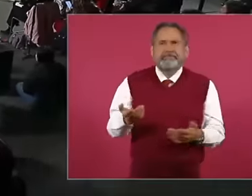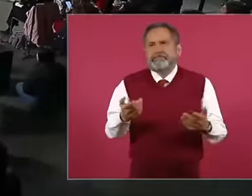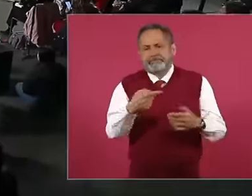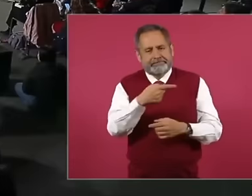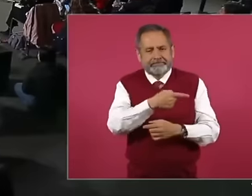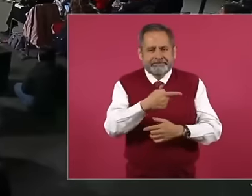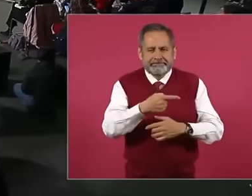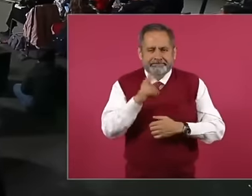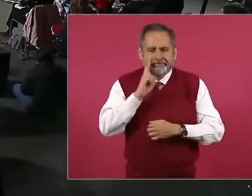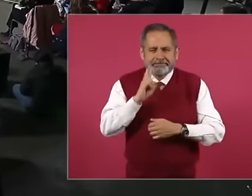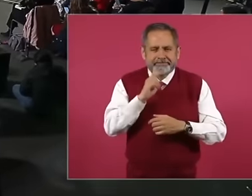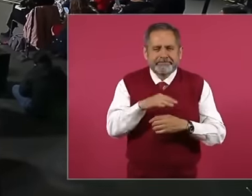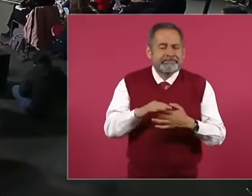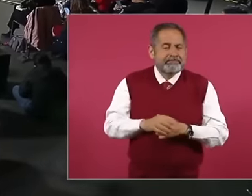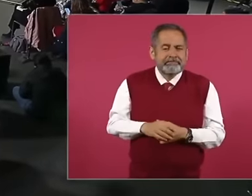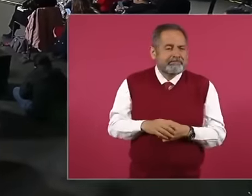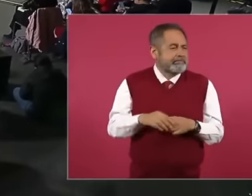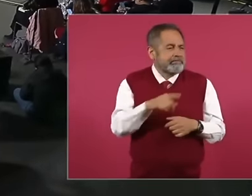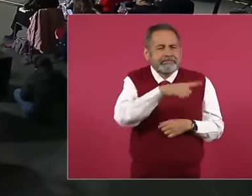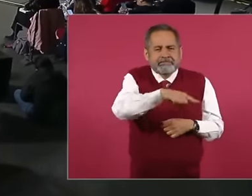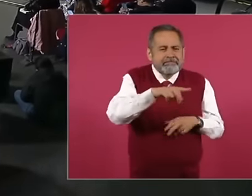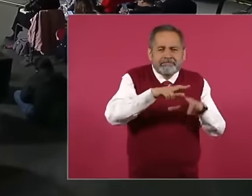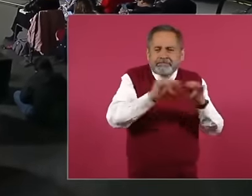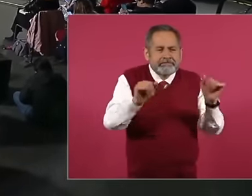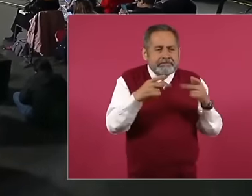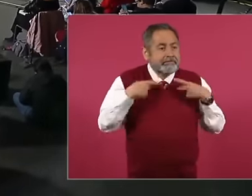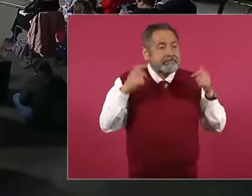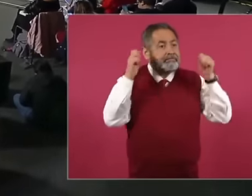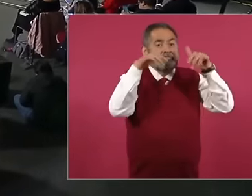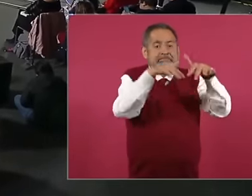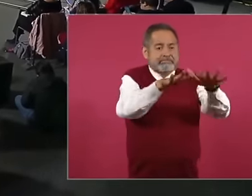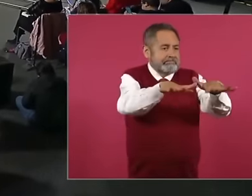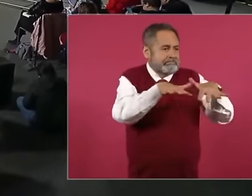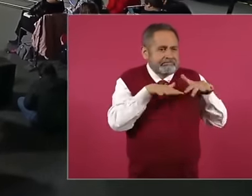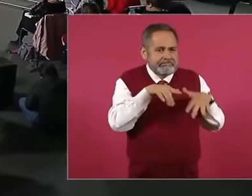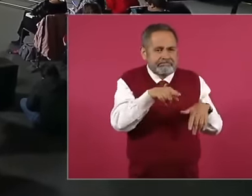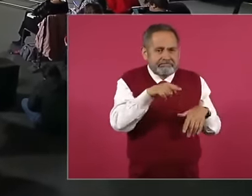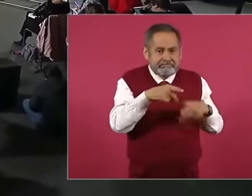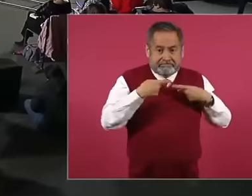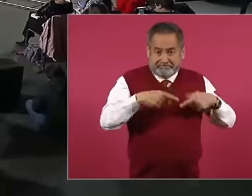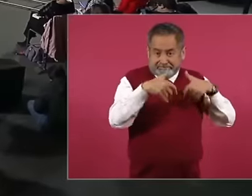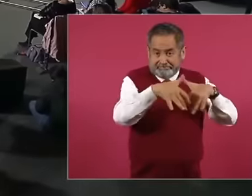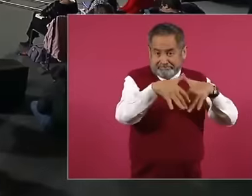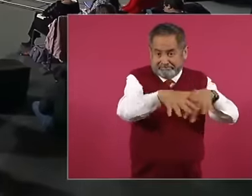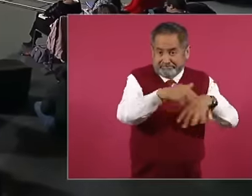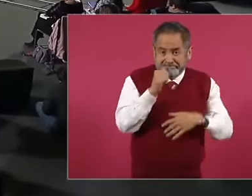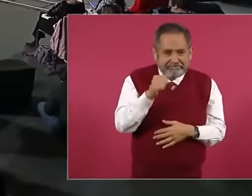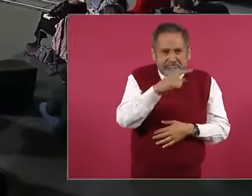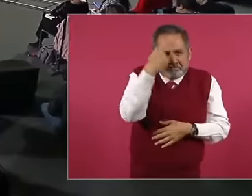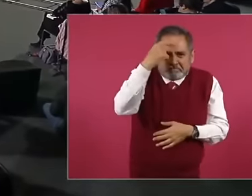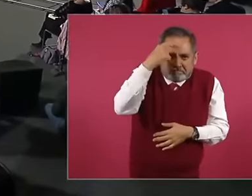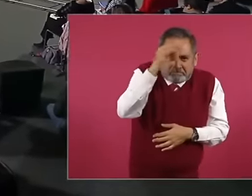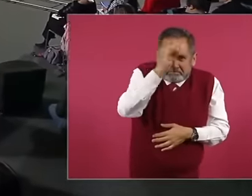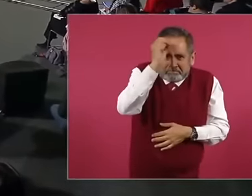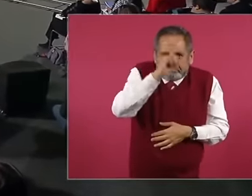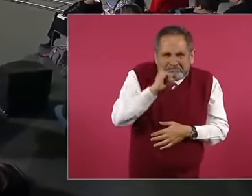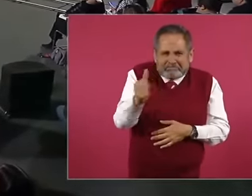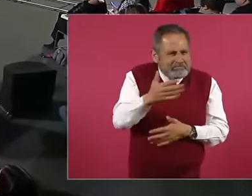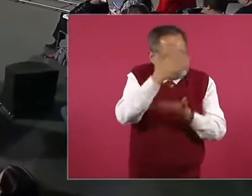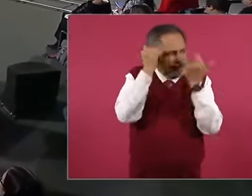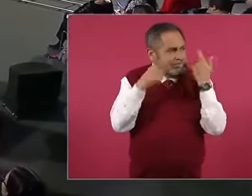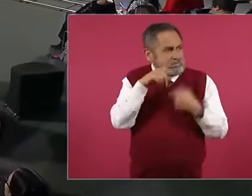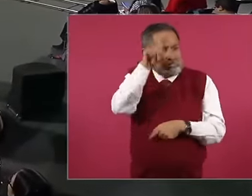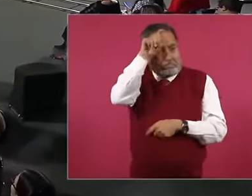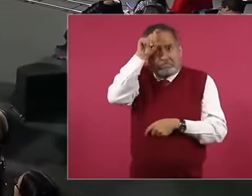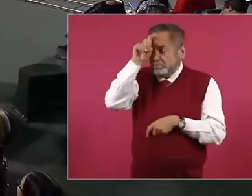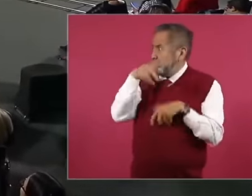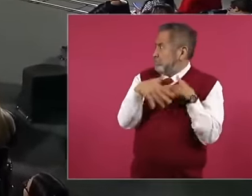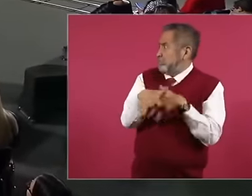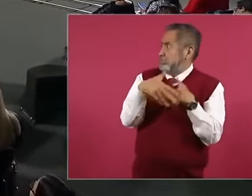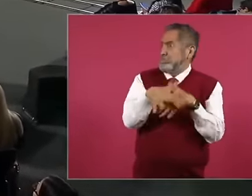Not even those attending the march knew